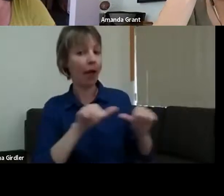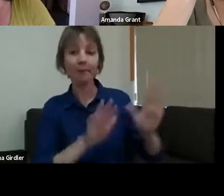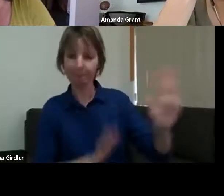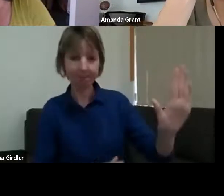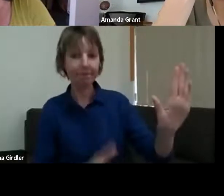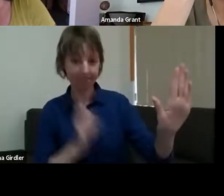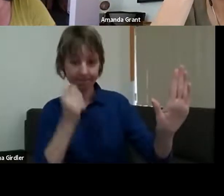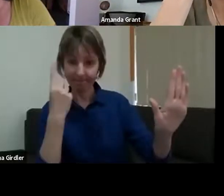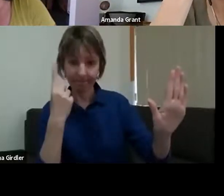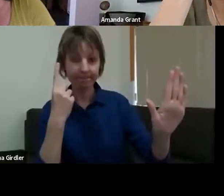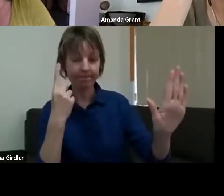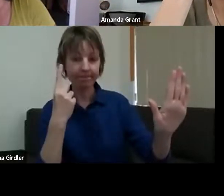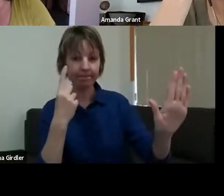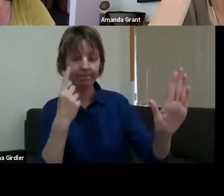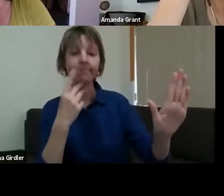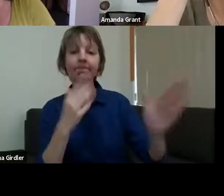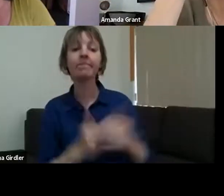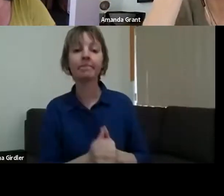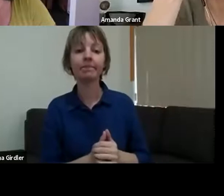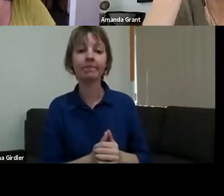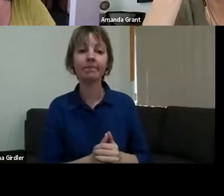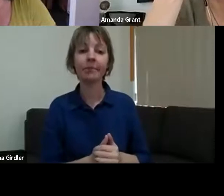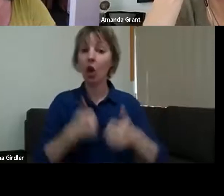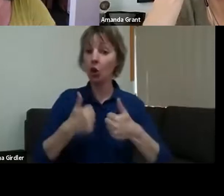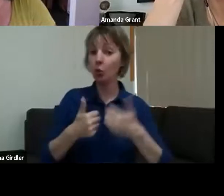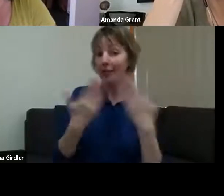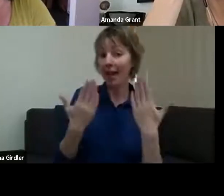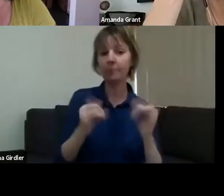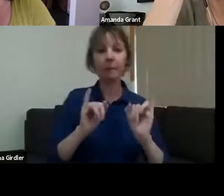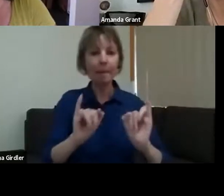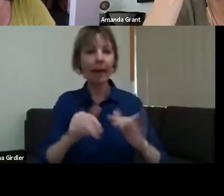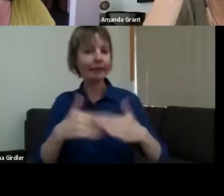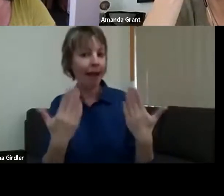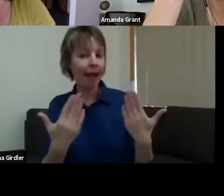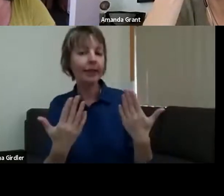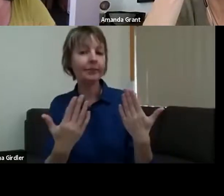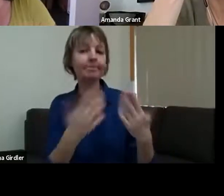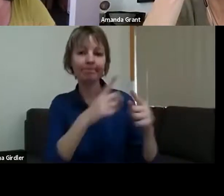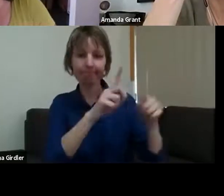"OK, it's not a good day." "Today's a good day, today's a bad day..." I